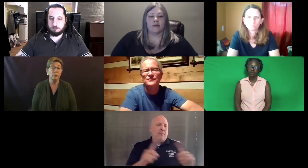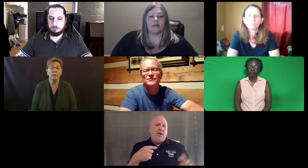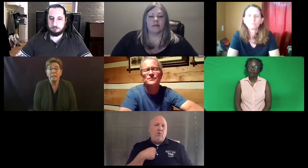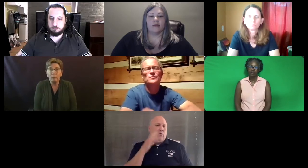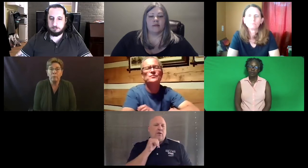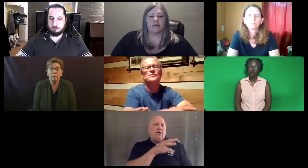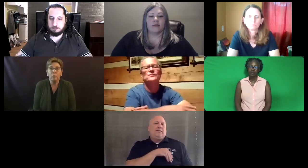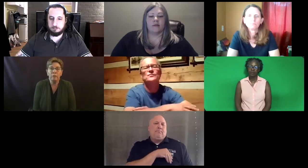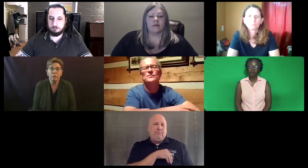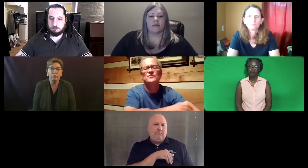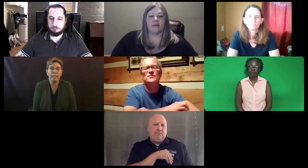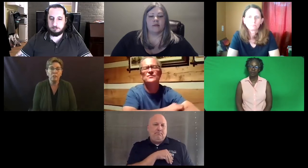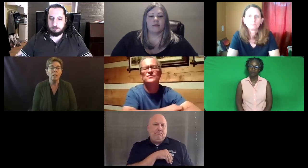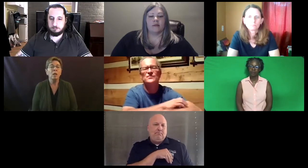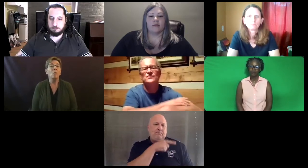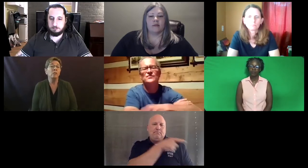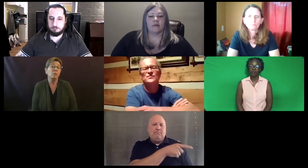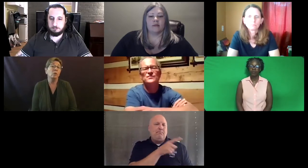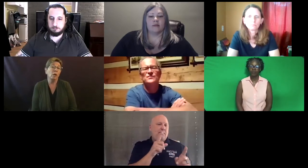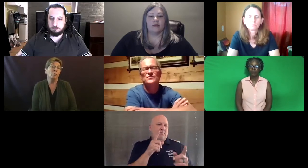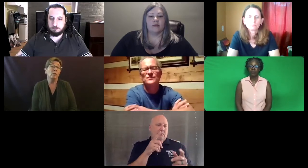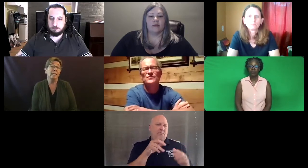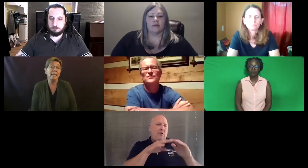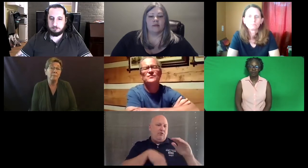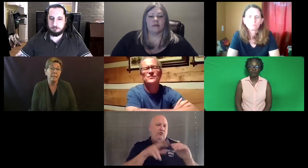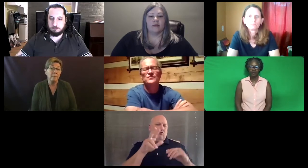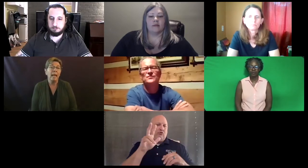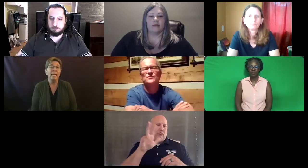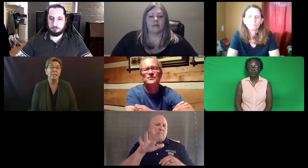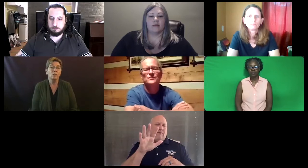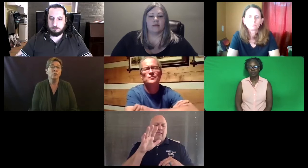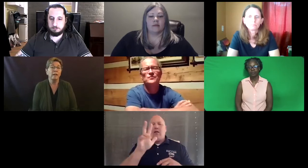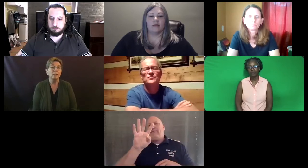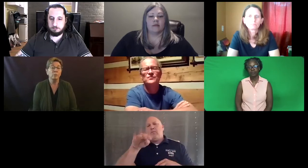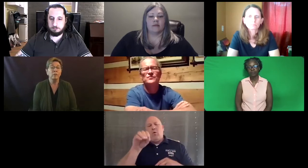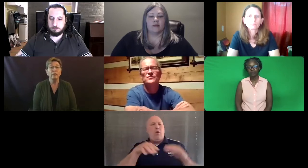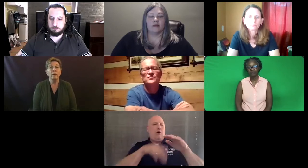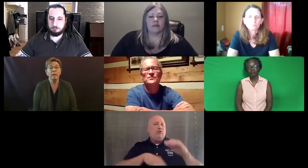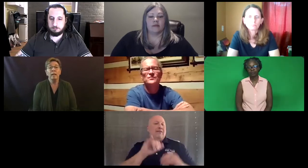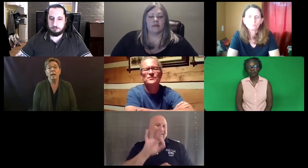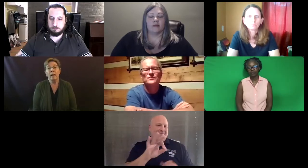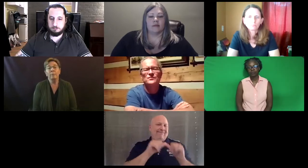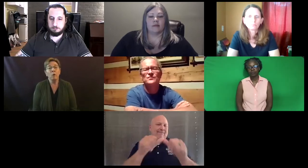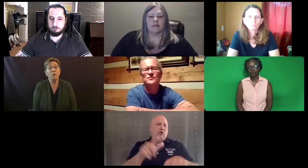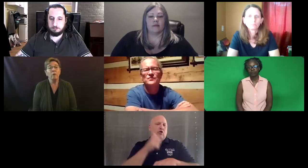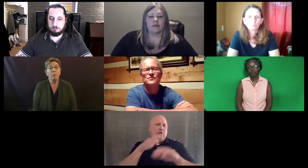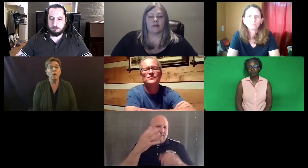It's not that we remove them, it's just that we won't accept them if they have below a